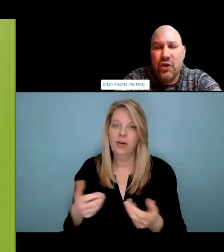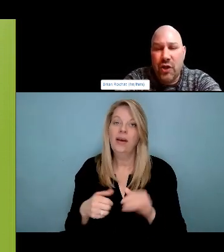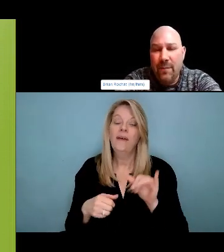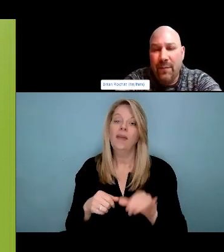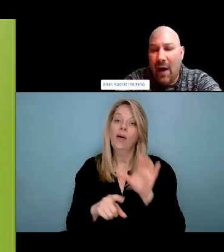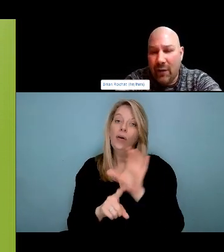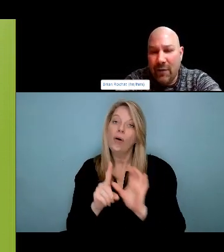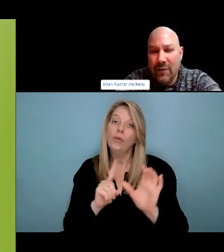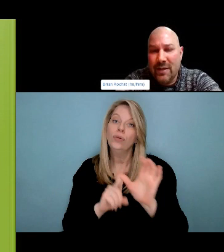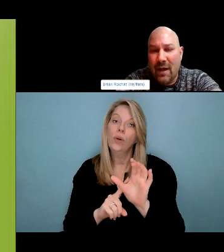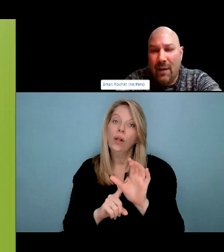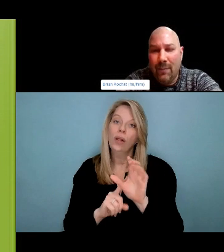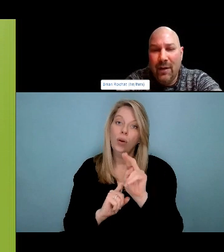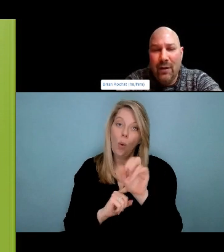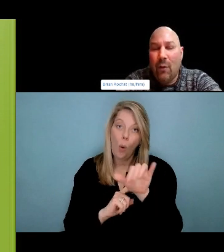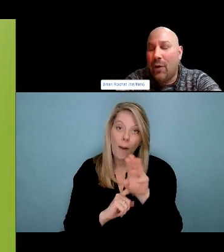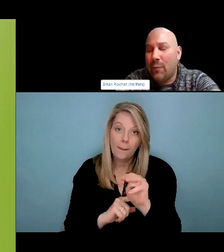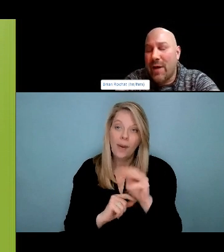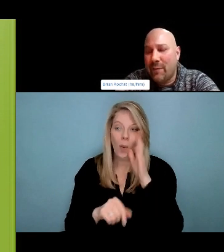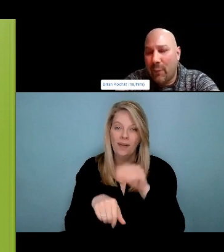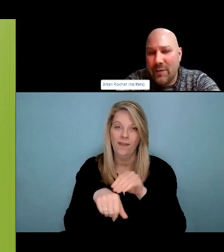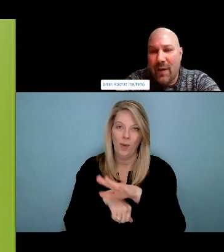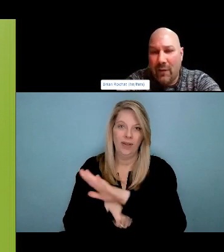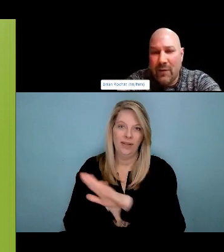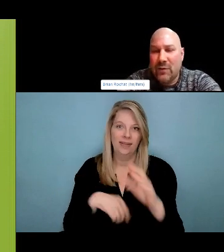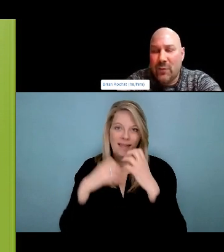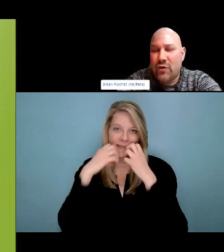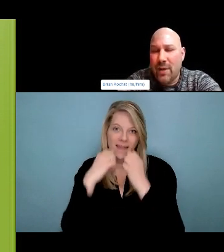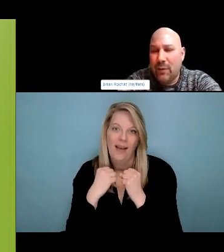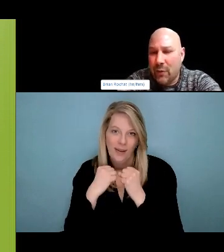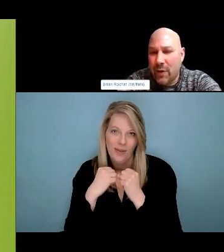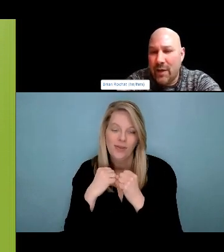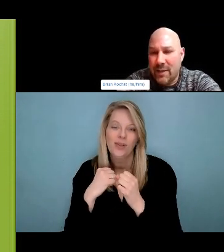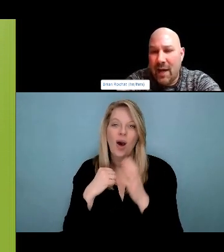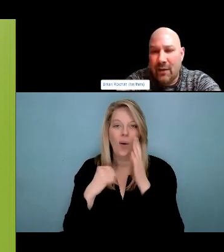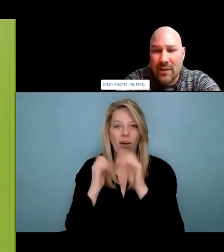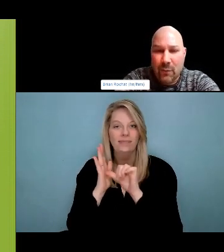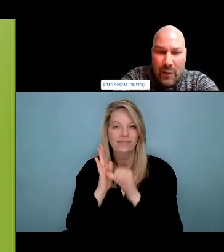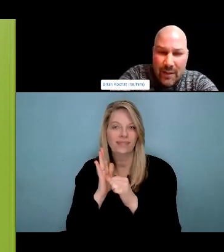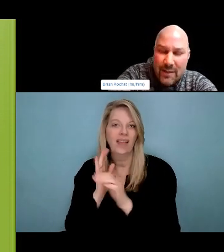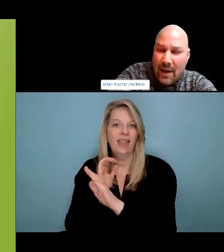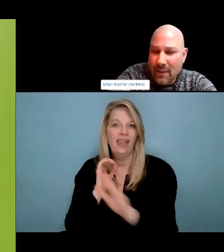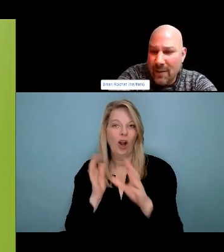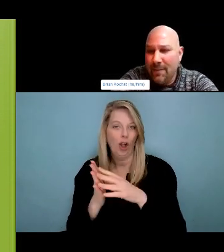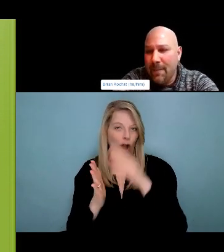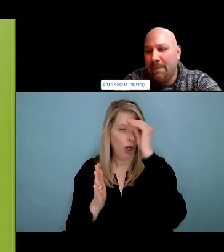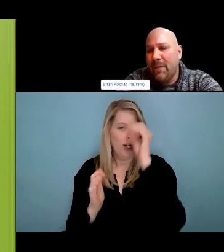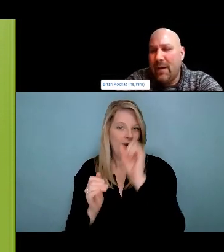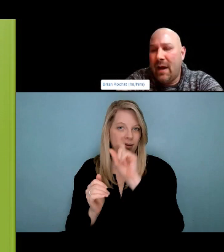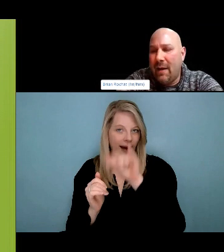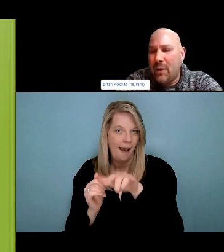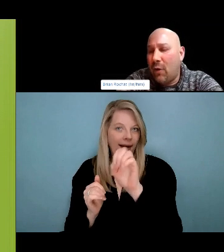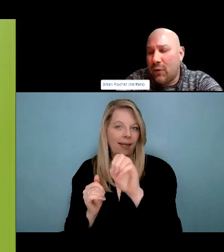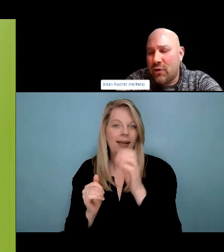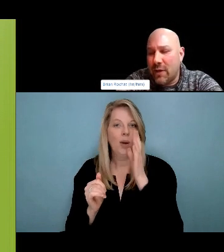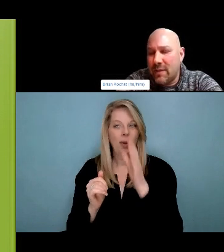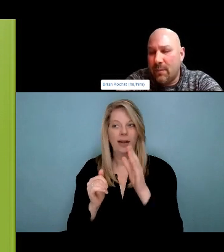Seeing these men here in the community really truly come together and working together, you know, being elbow to Albert together as I was really powerful.